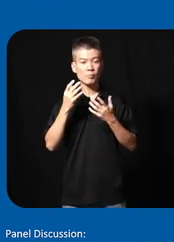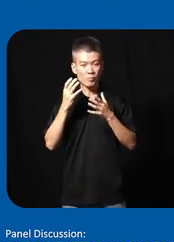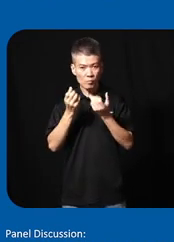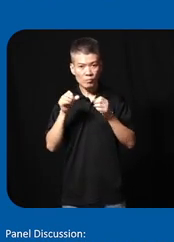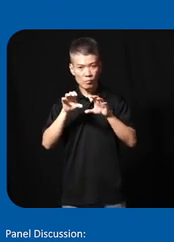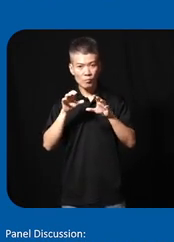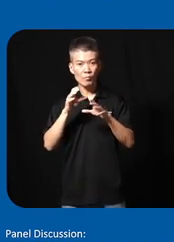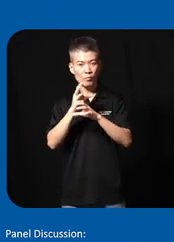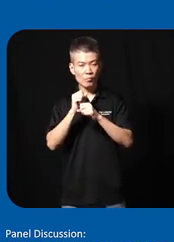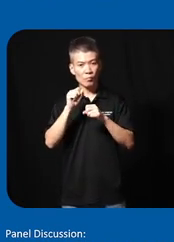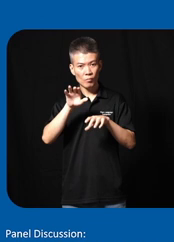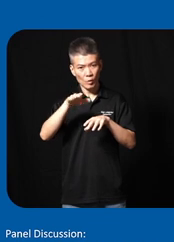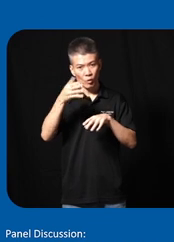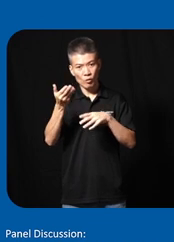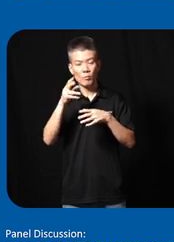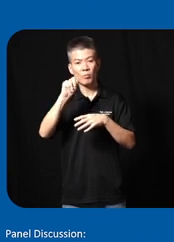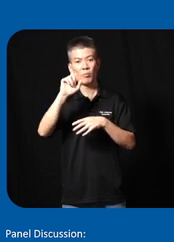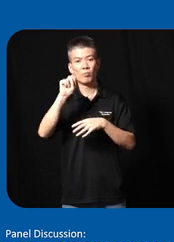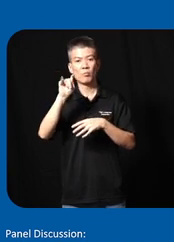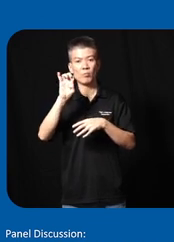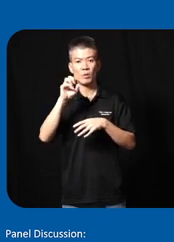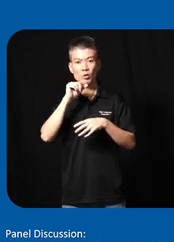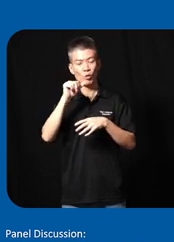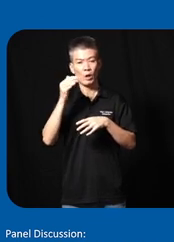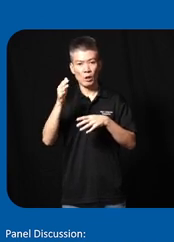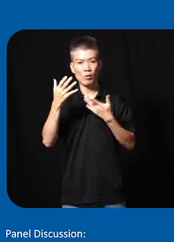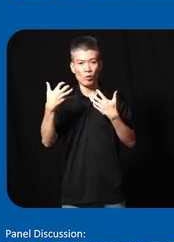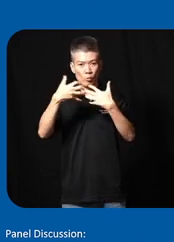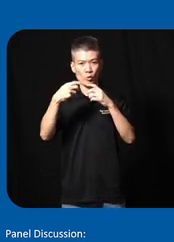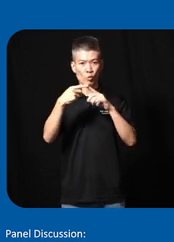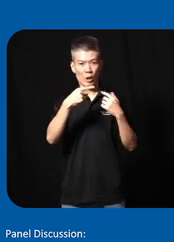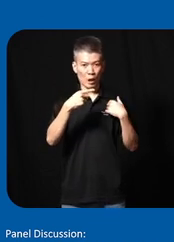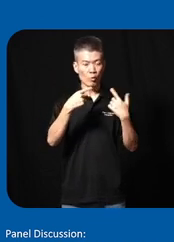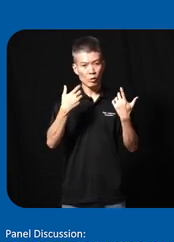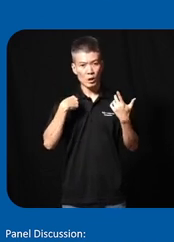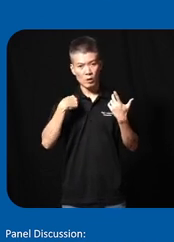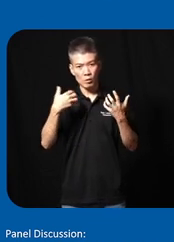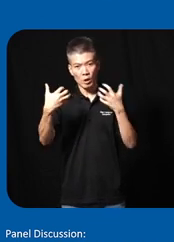I seek to flip the narrative instead of having them accommodate to us how can we accommodate